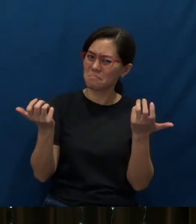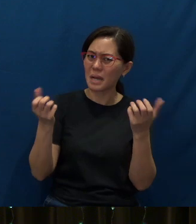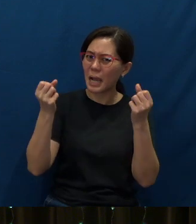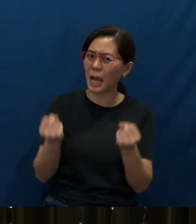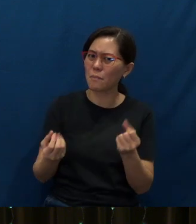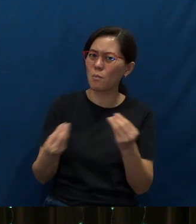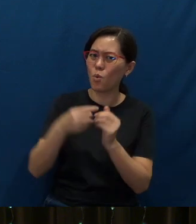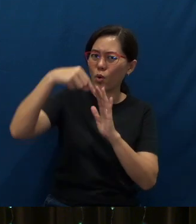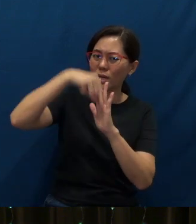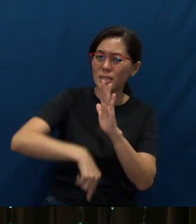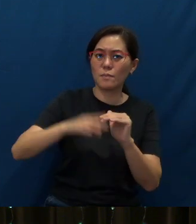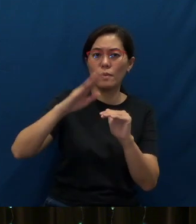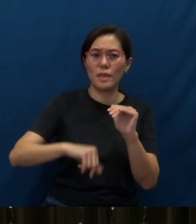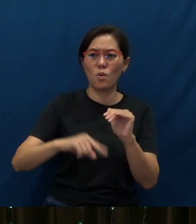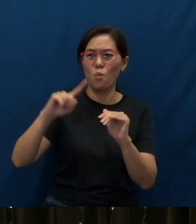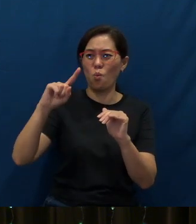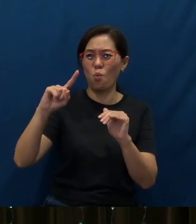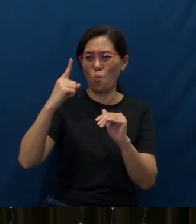coming together once a year like that.